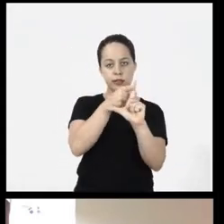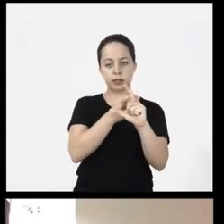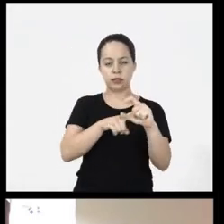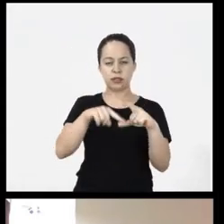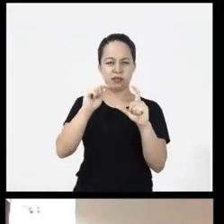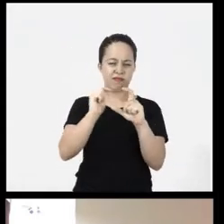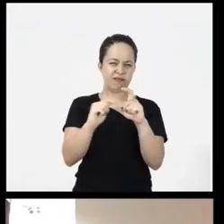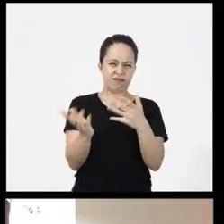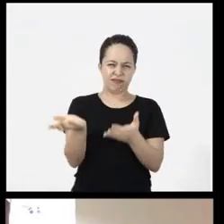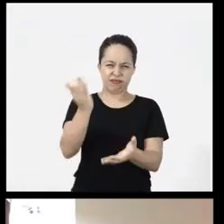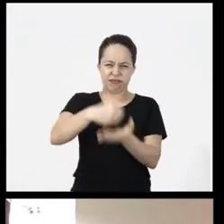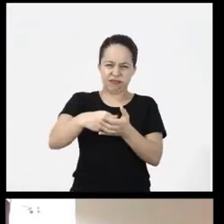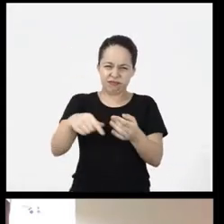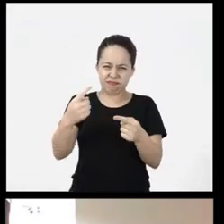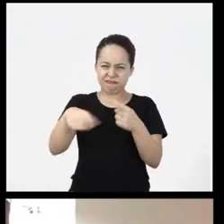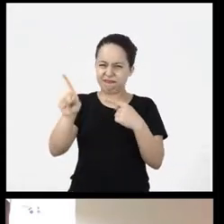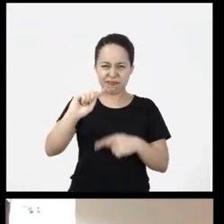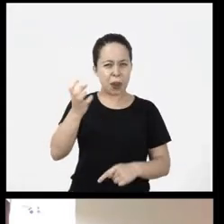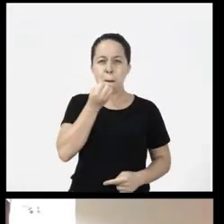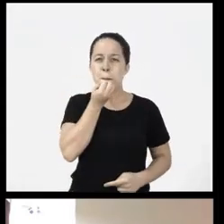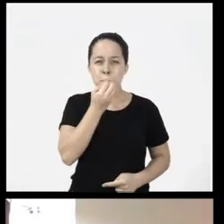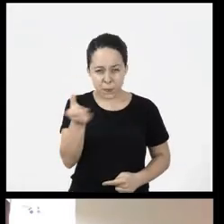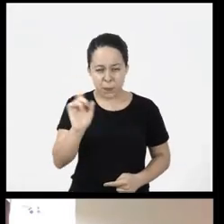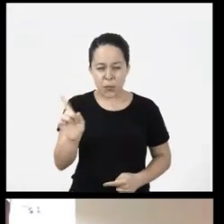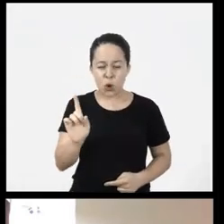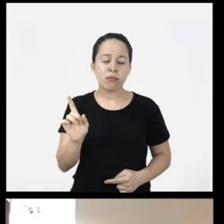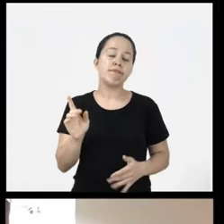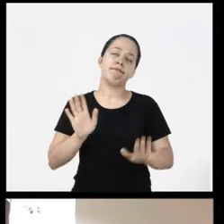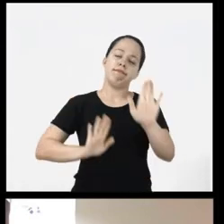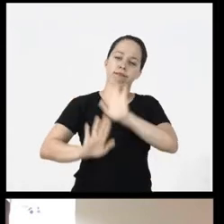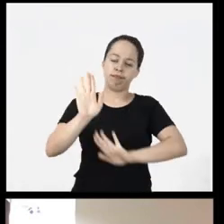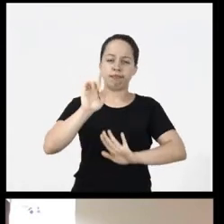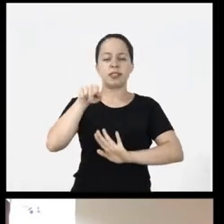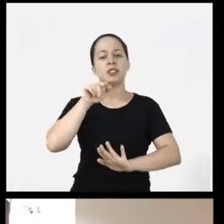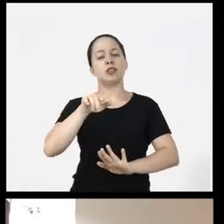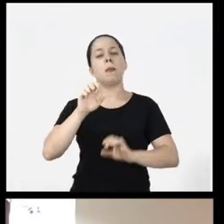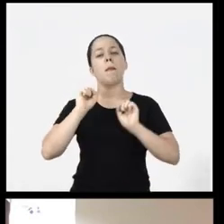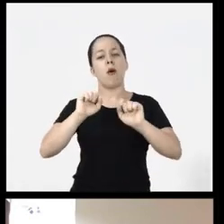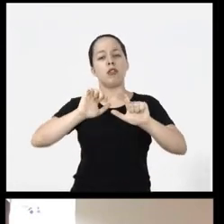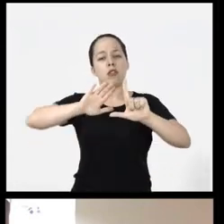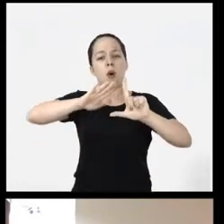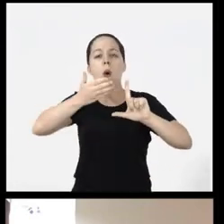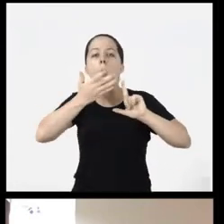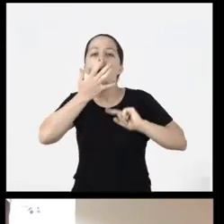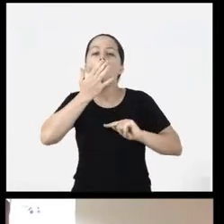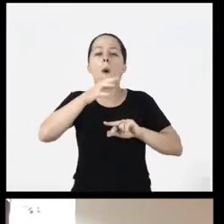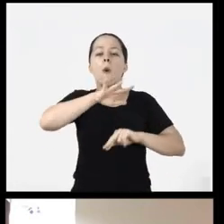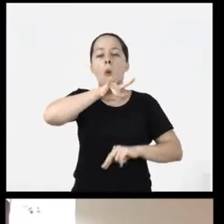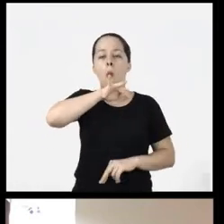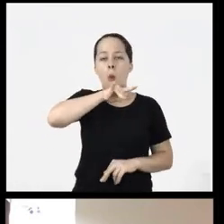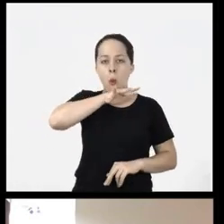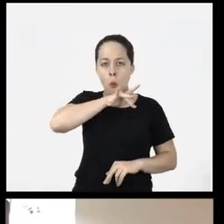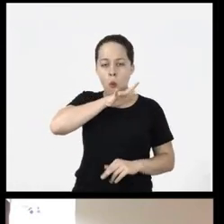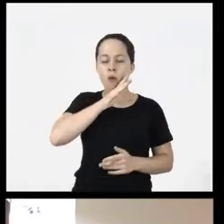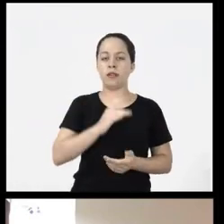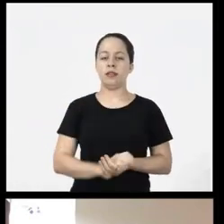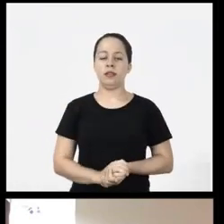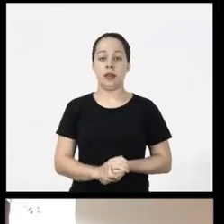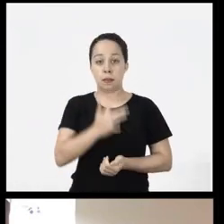contrasts whose relationship is not good so I have a bad contrast and people who have low vision